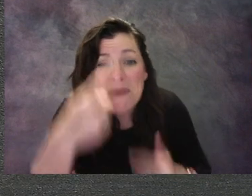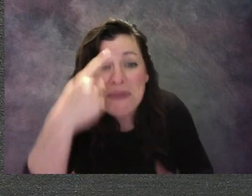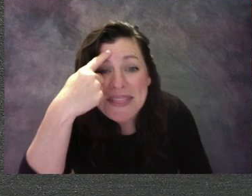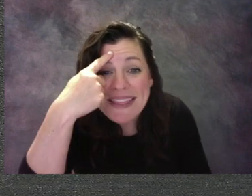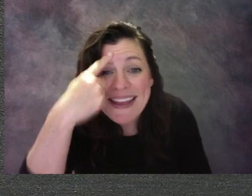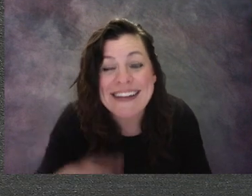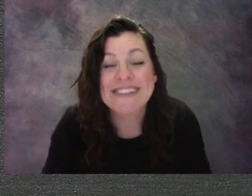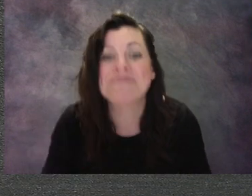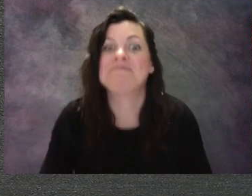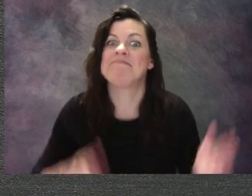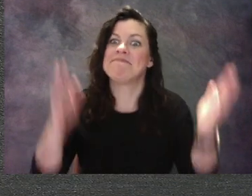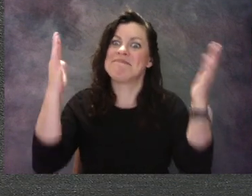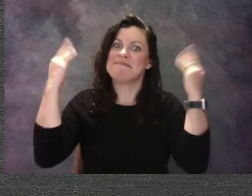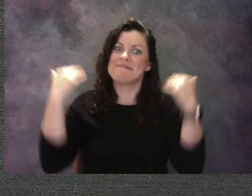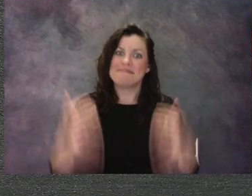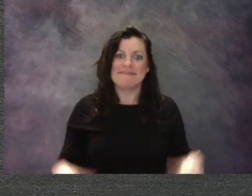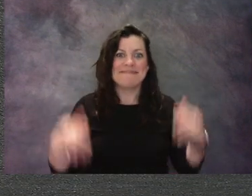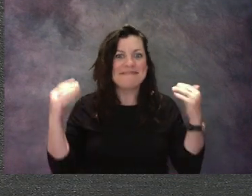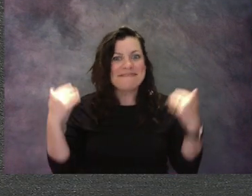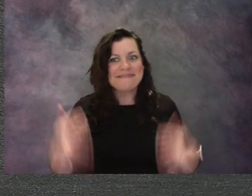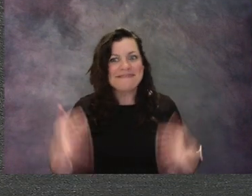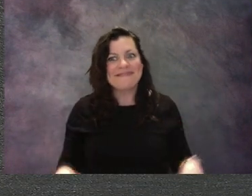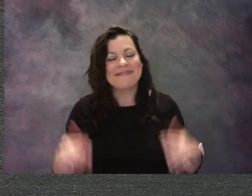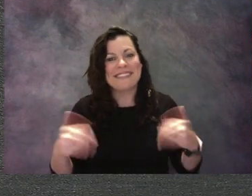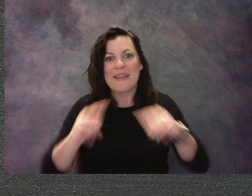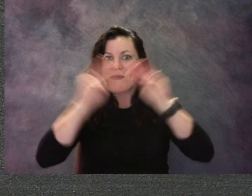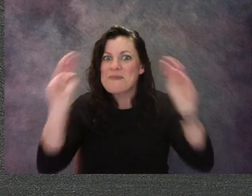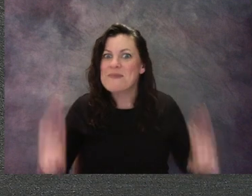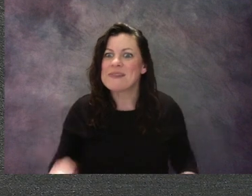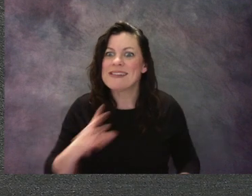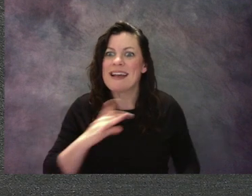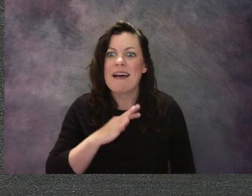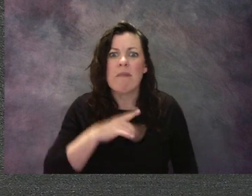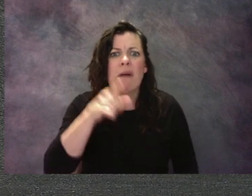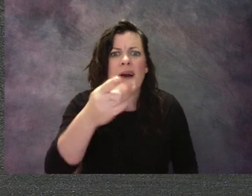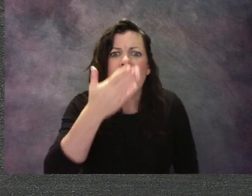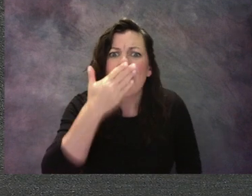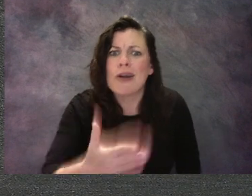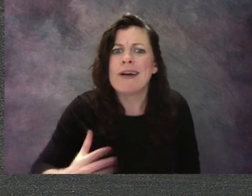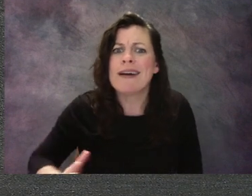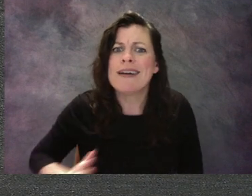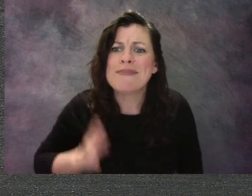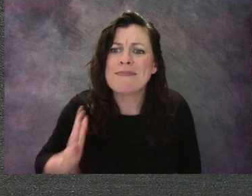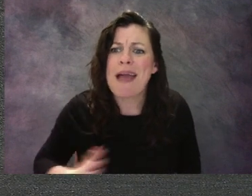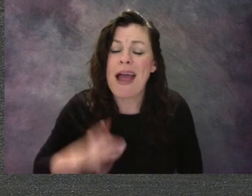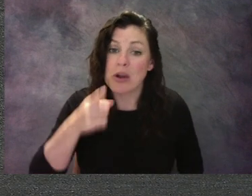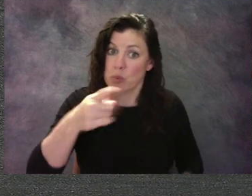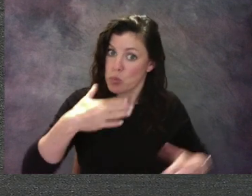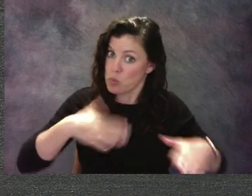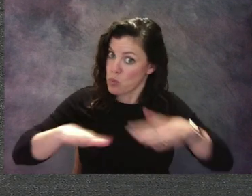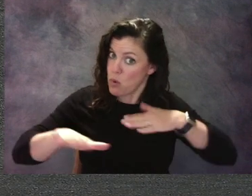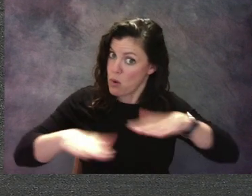Wow, you did a really great job in the museum with your manners. We had walking feet, quiet voices,